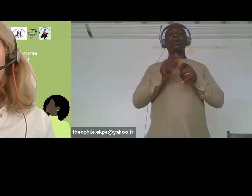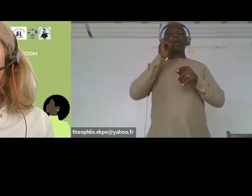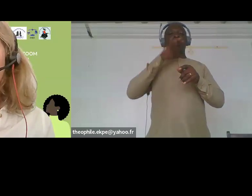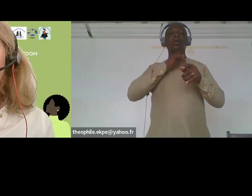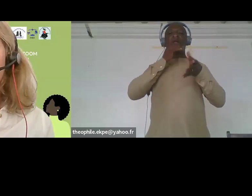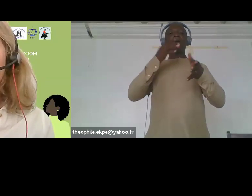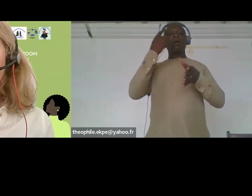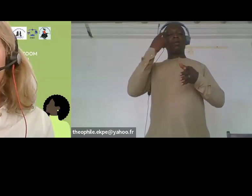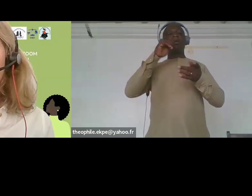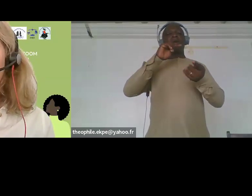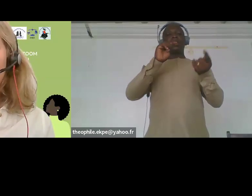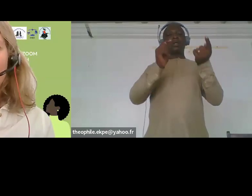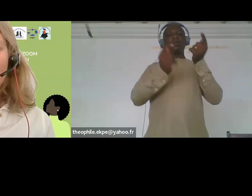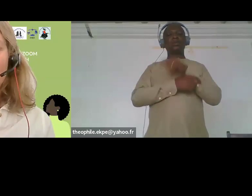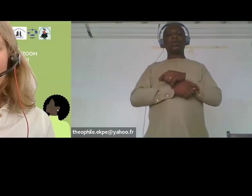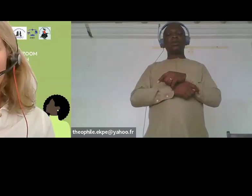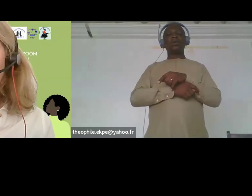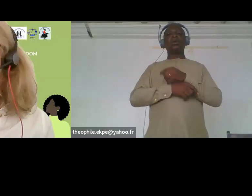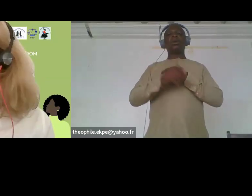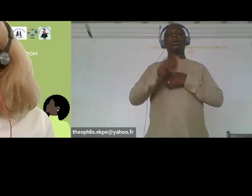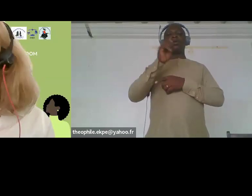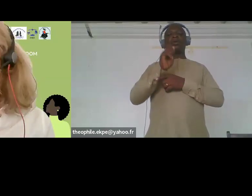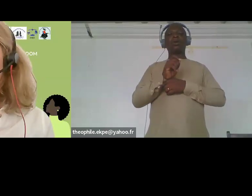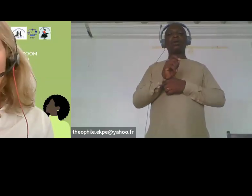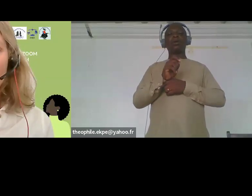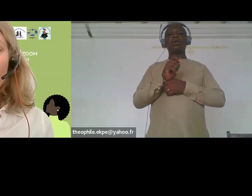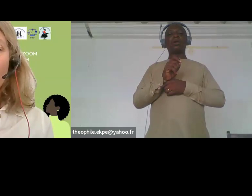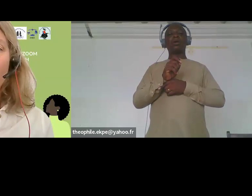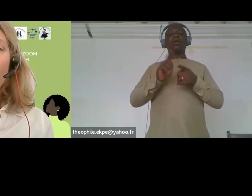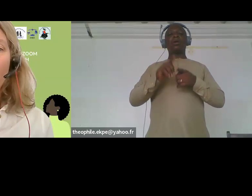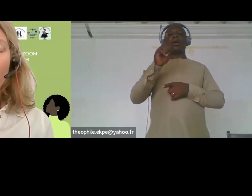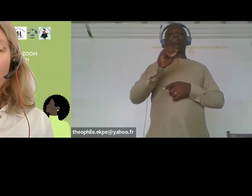traduction donc à toi cher Anne